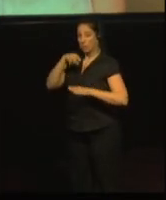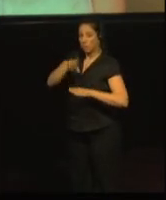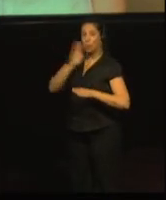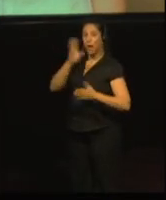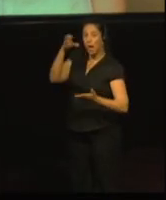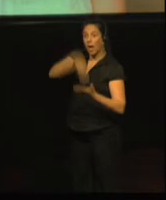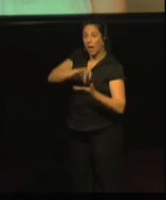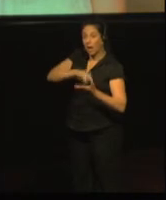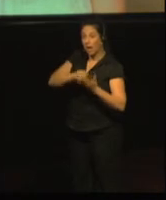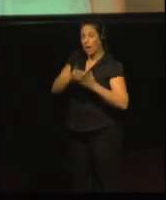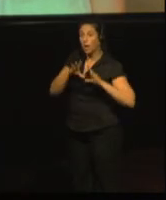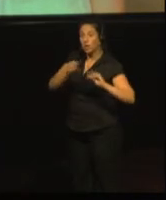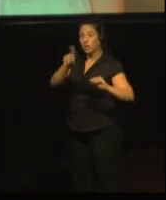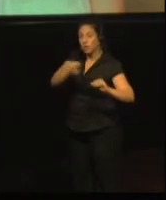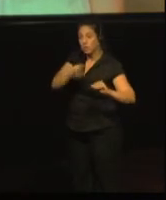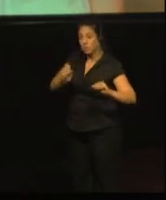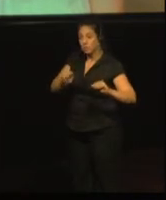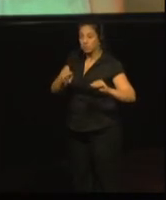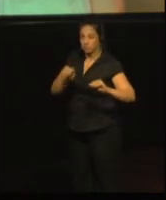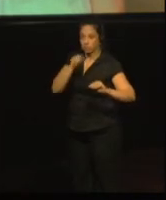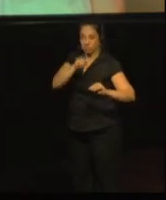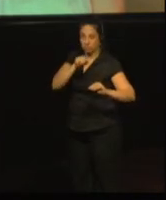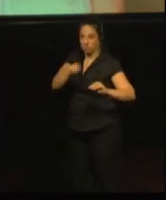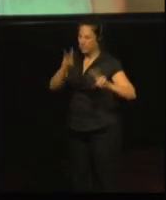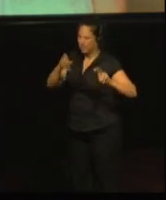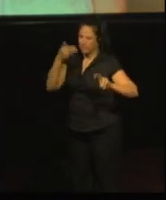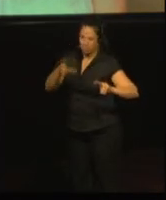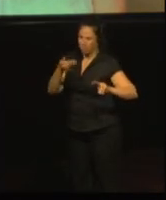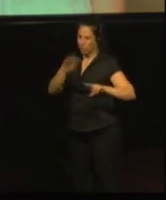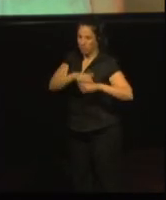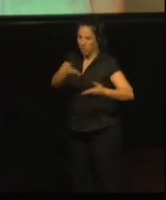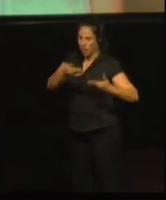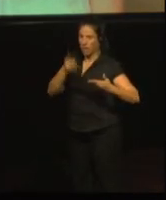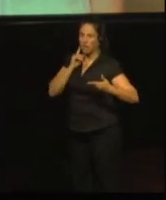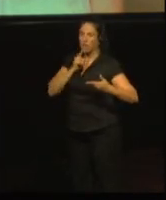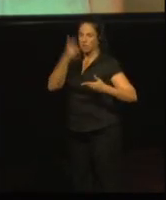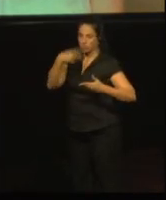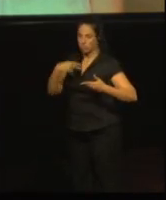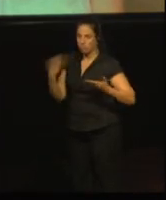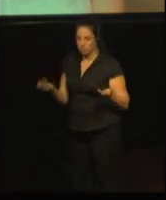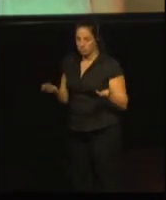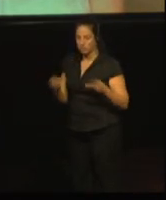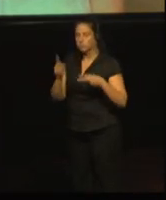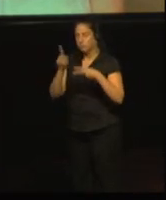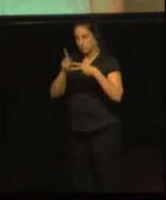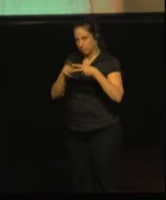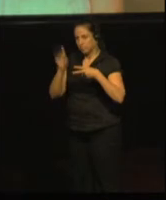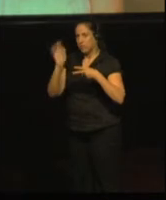for the deafblind people. Again, ‘yes’, ‘no’, ‘unknown’.